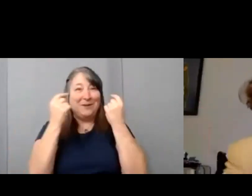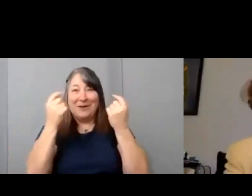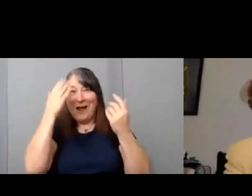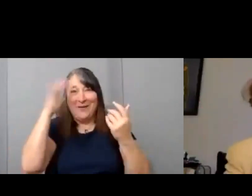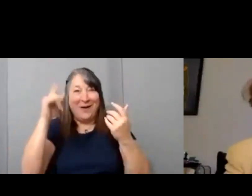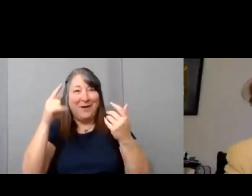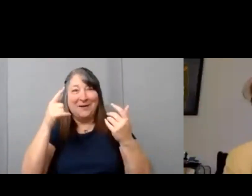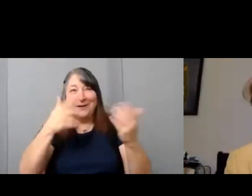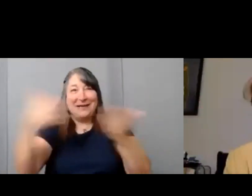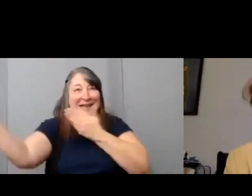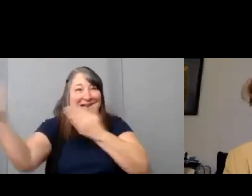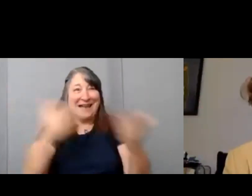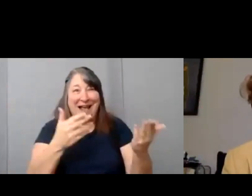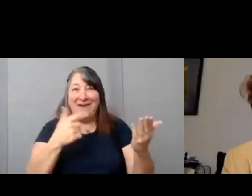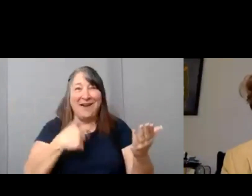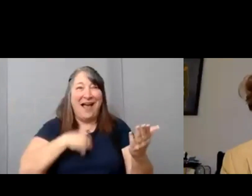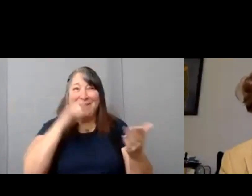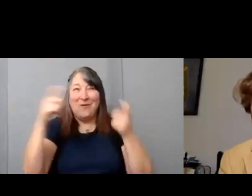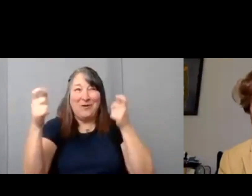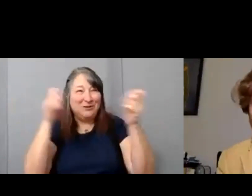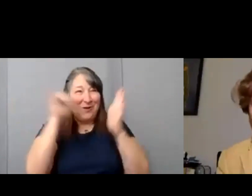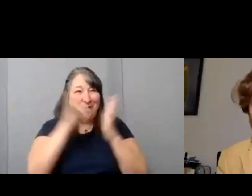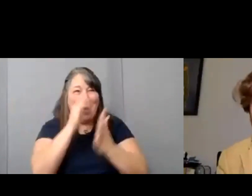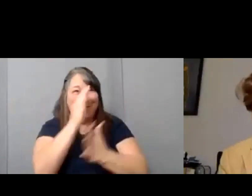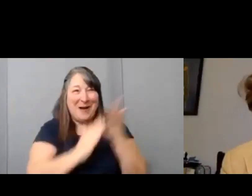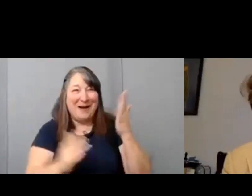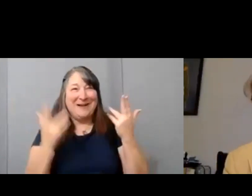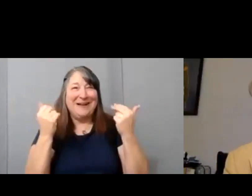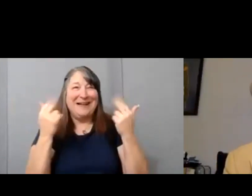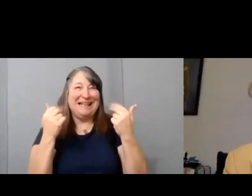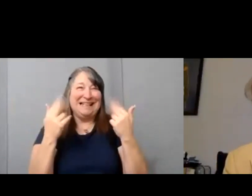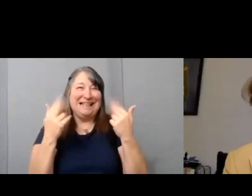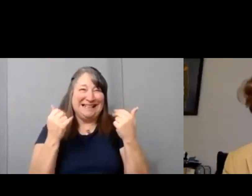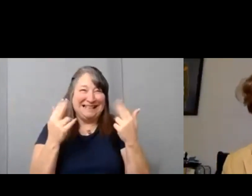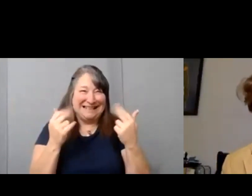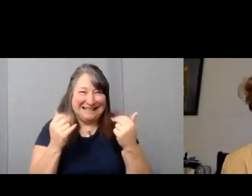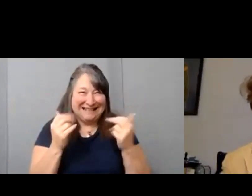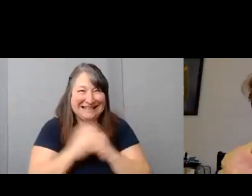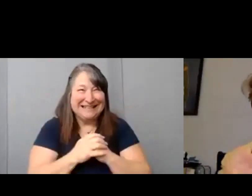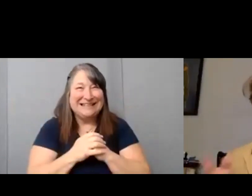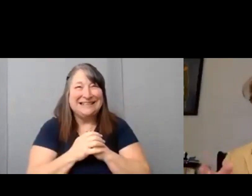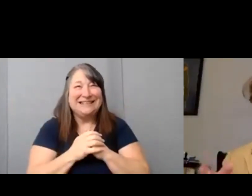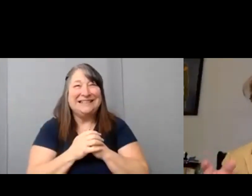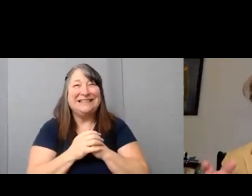So it's not it's not me. [Danny] Don’t make me go. Well we are getting to that point where